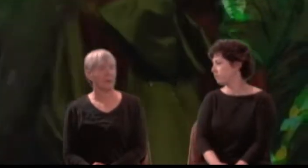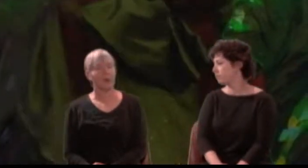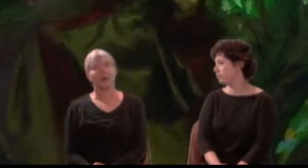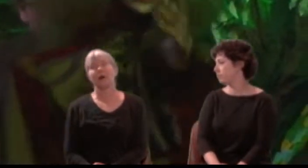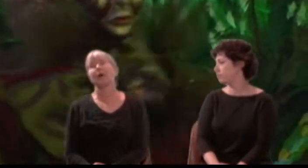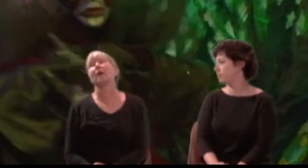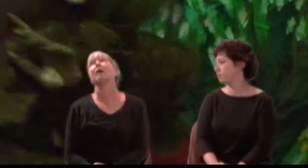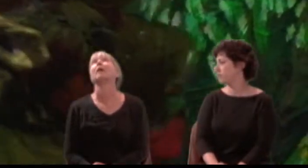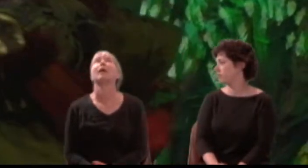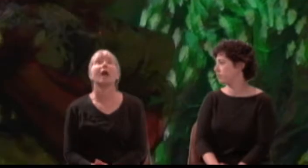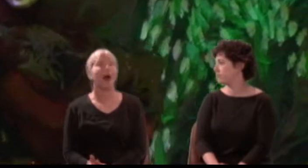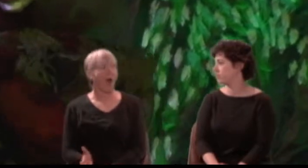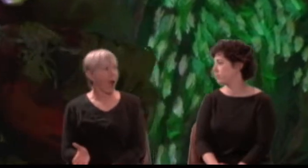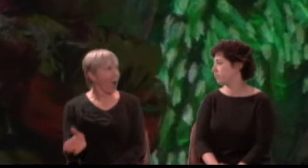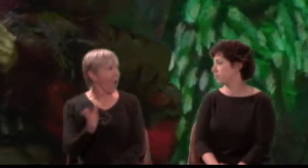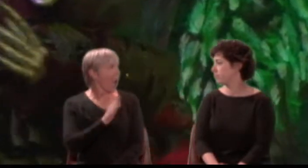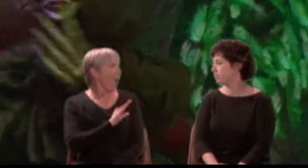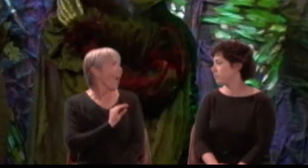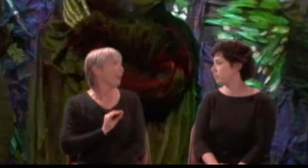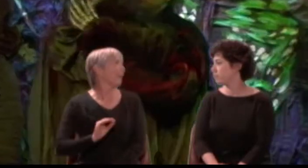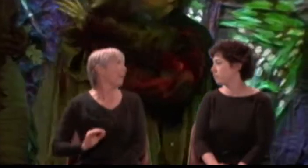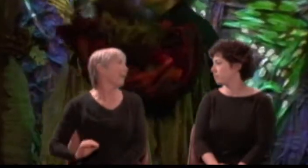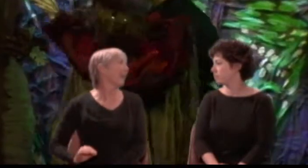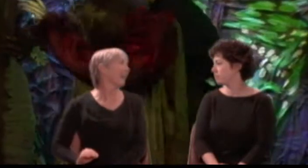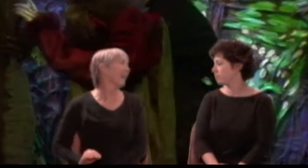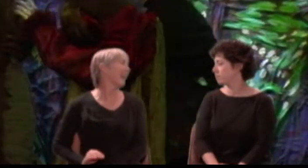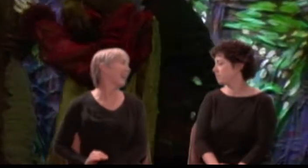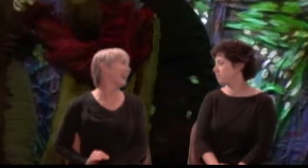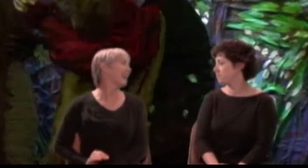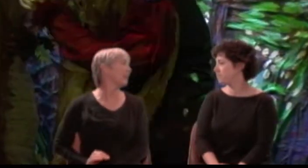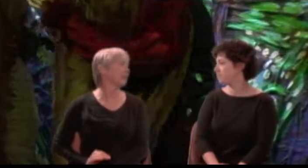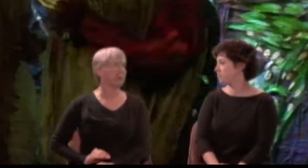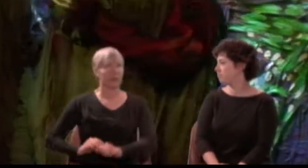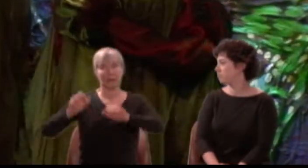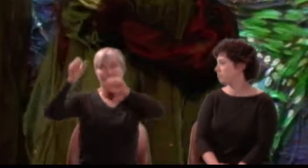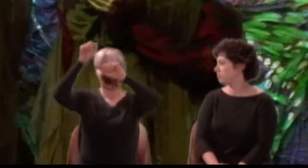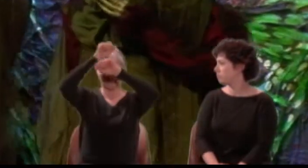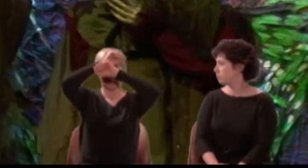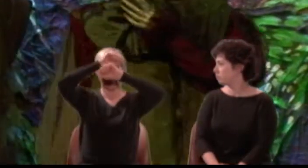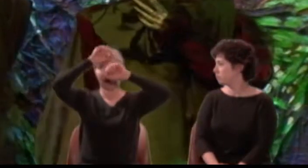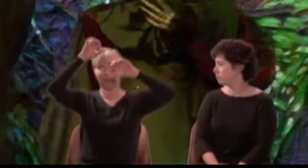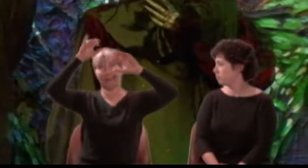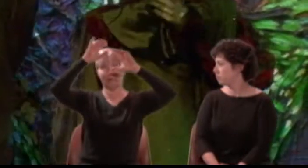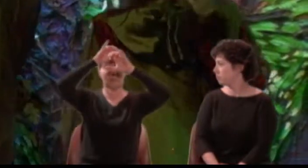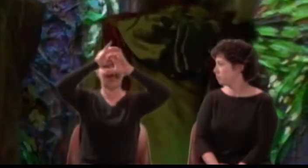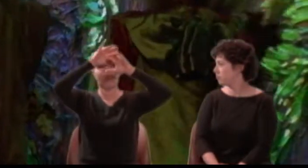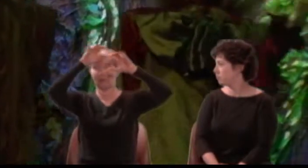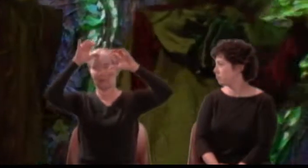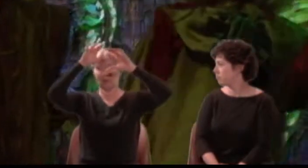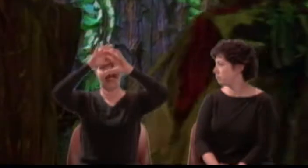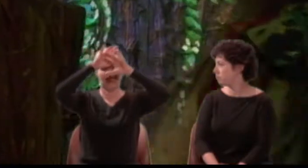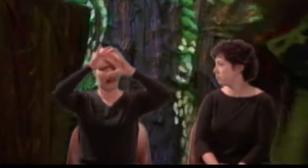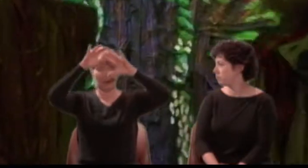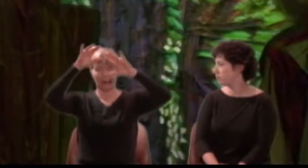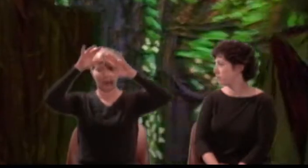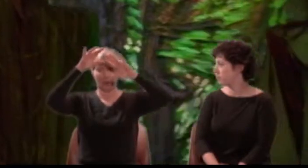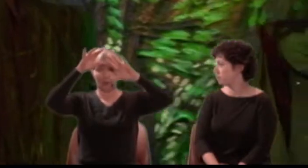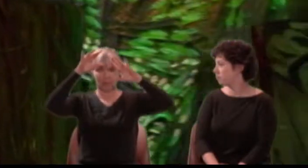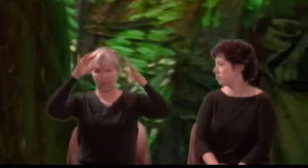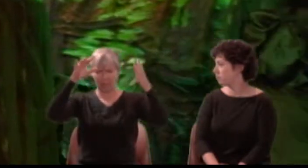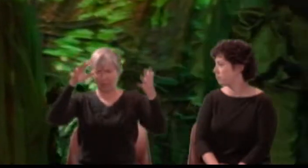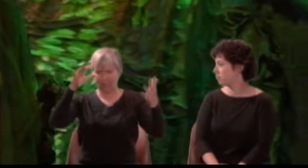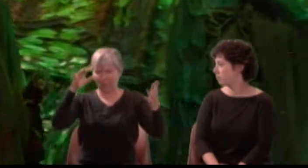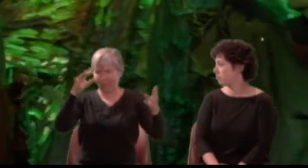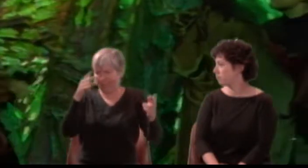Titania: My Oberon! What visions have I seen! Methought I was enamour' d of an ass.